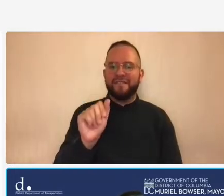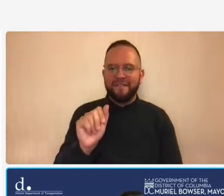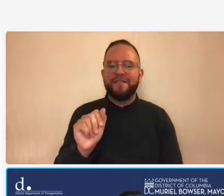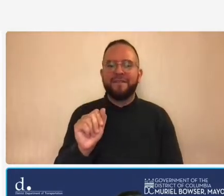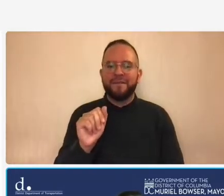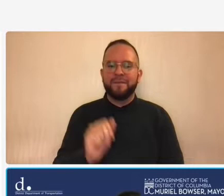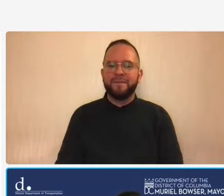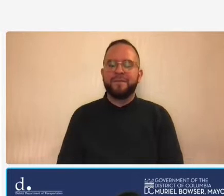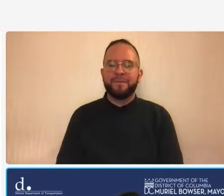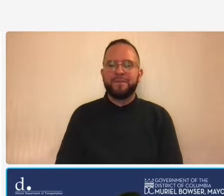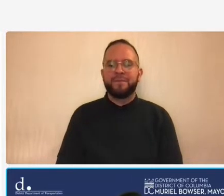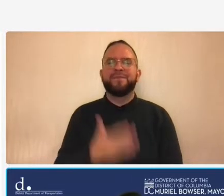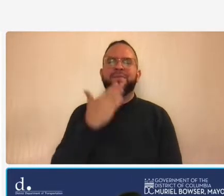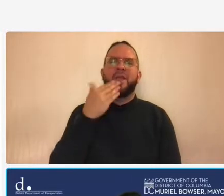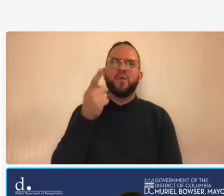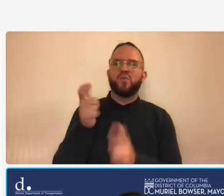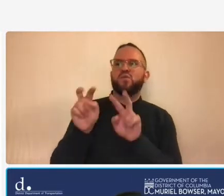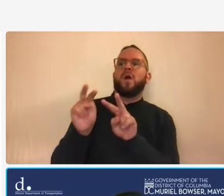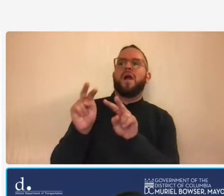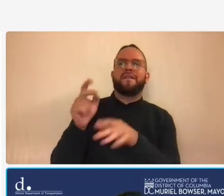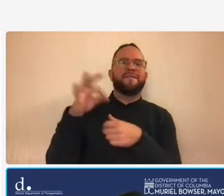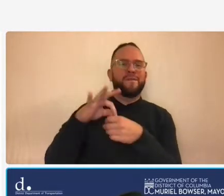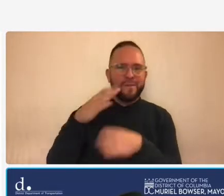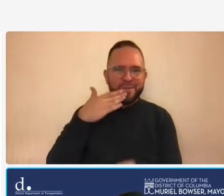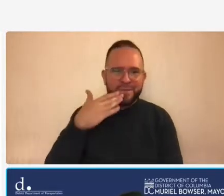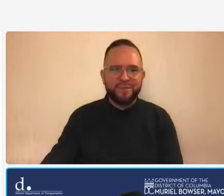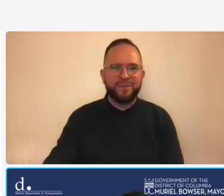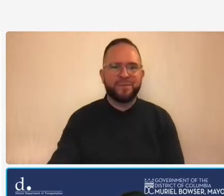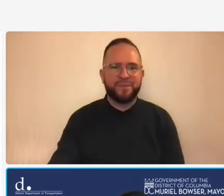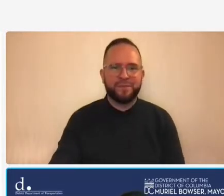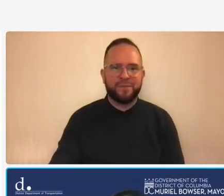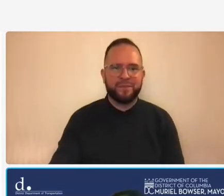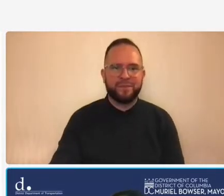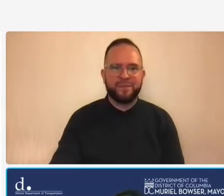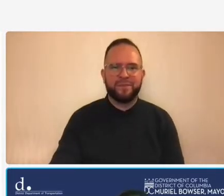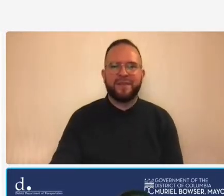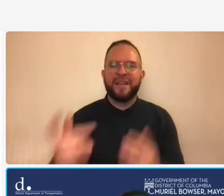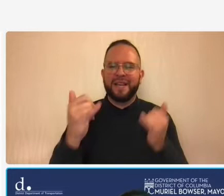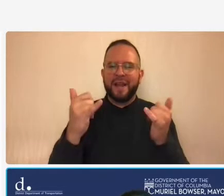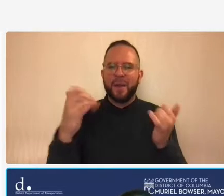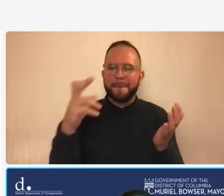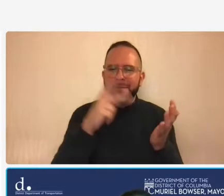that poll so we're going to get back now to page let me see what pages is on our participants guide